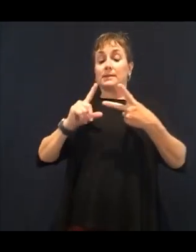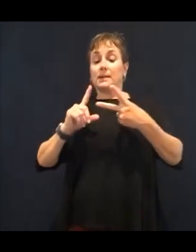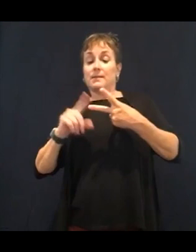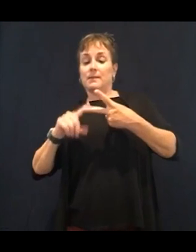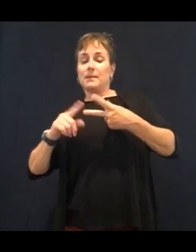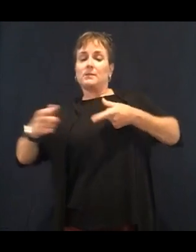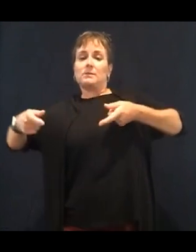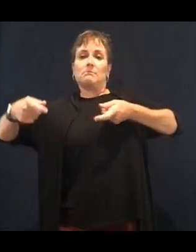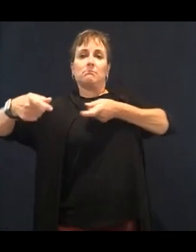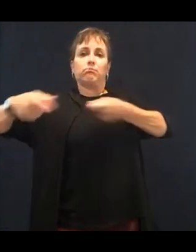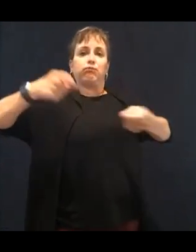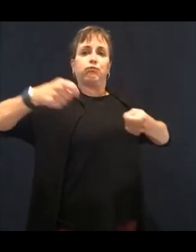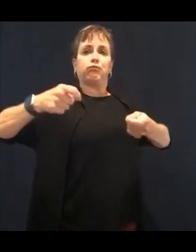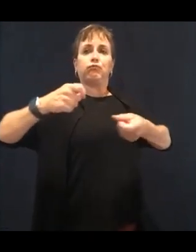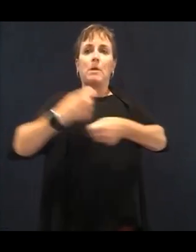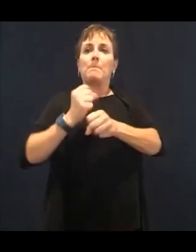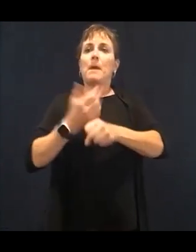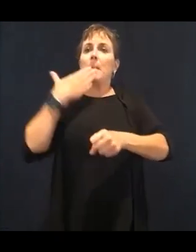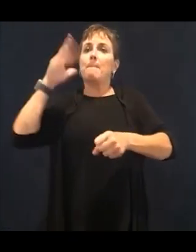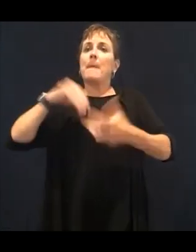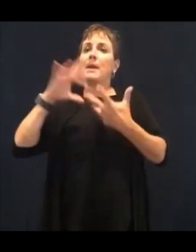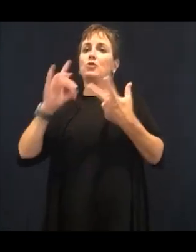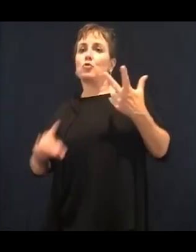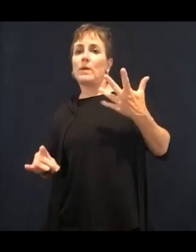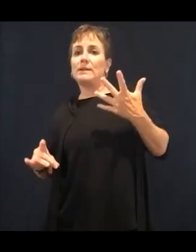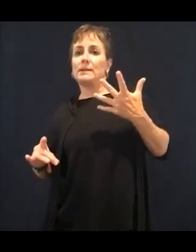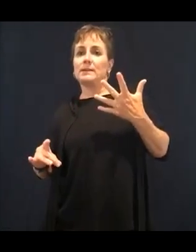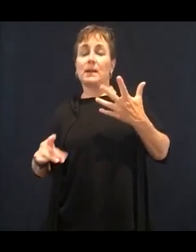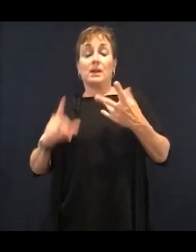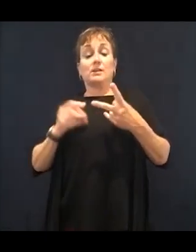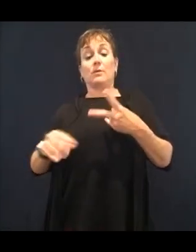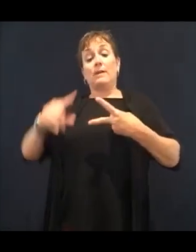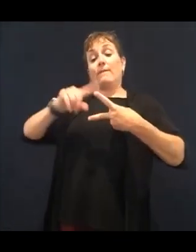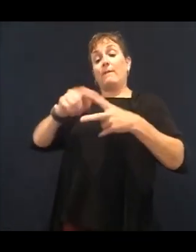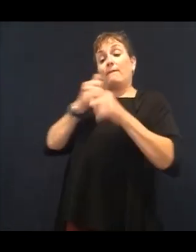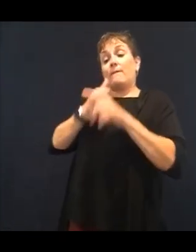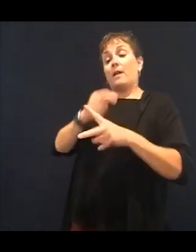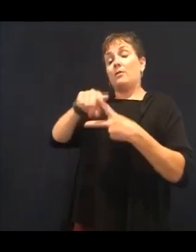feel like our food is in -we're emotionally